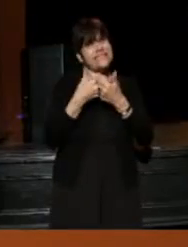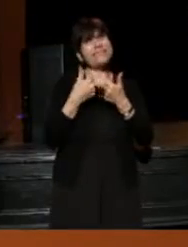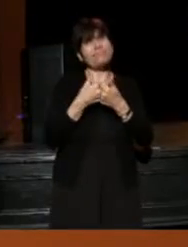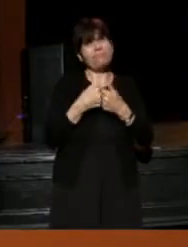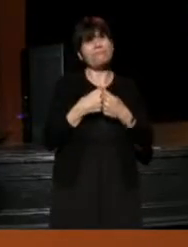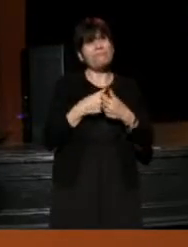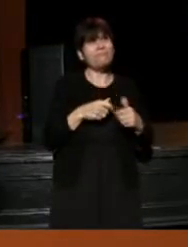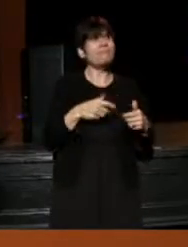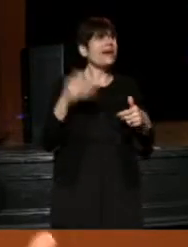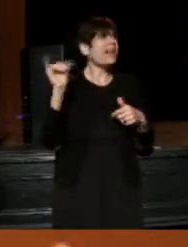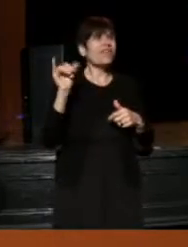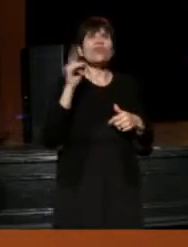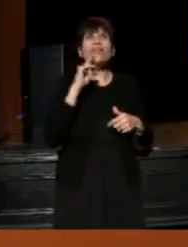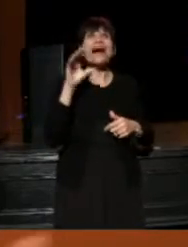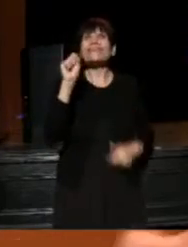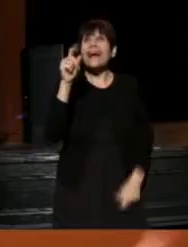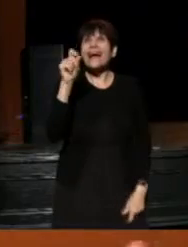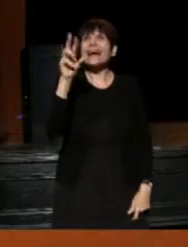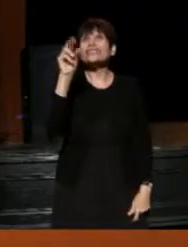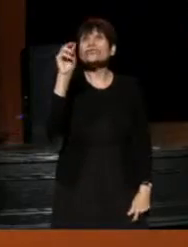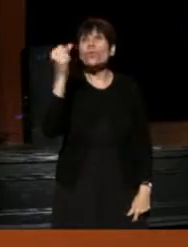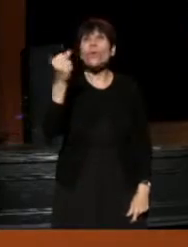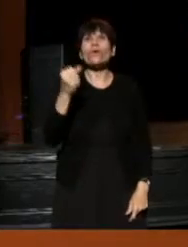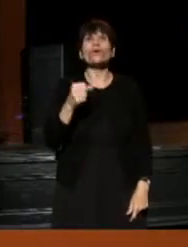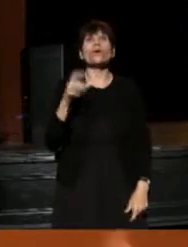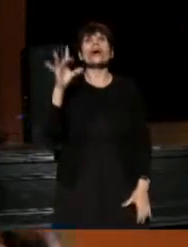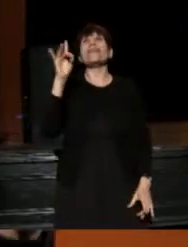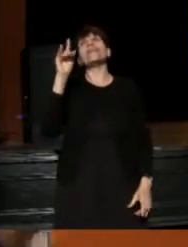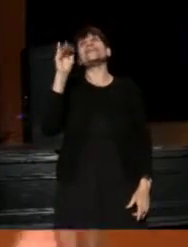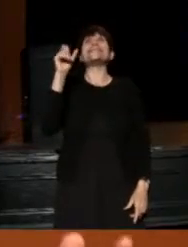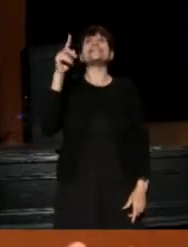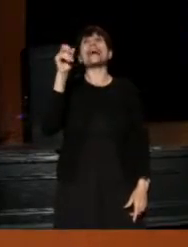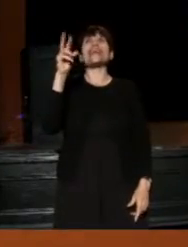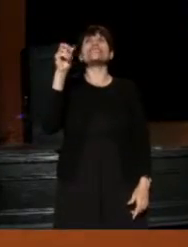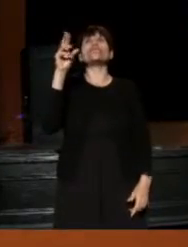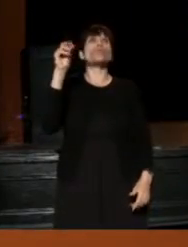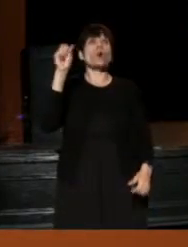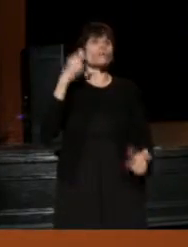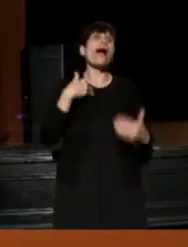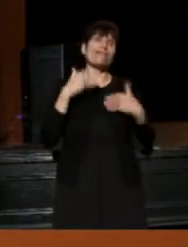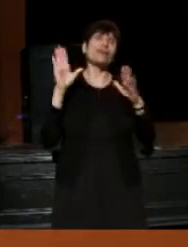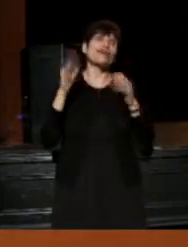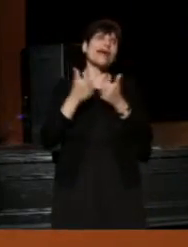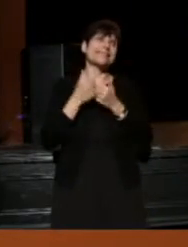So they are like the 'astros', or as I like to call them, the disastros, we are having a great season this year.